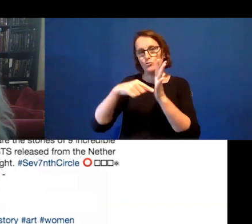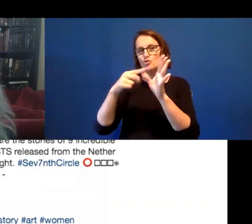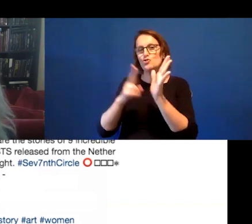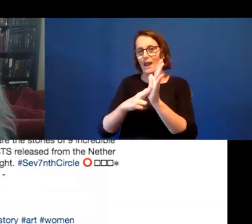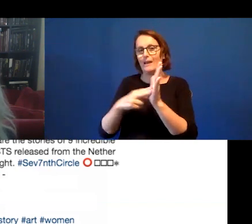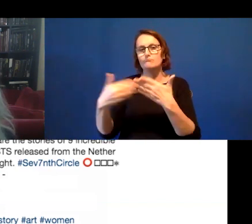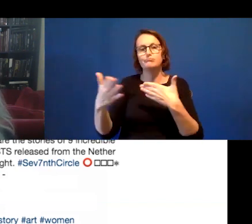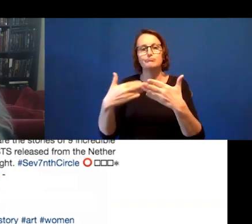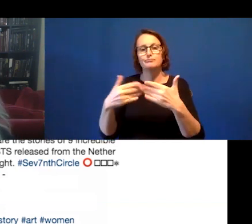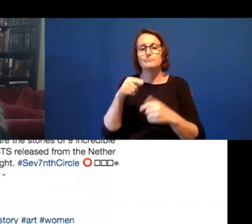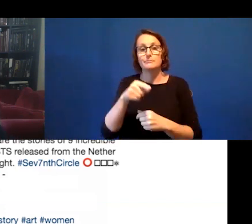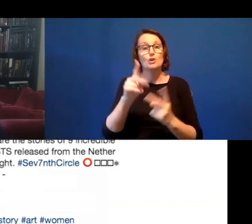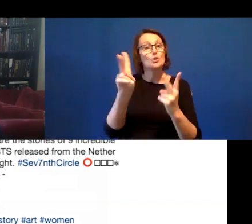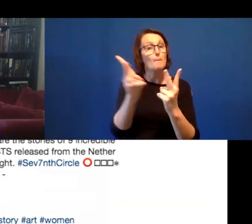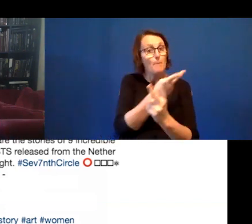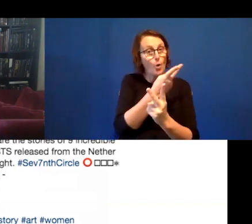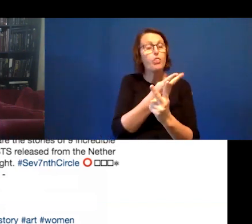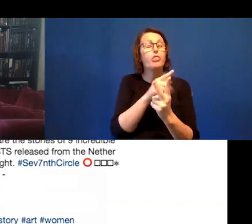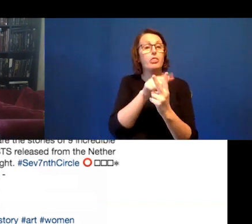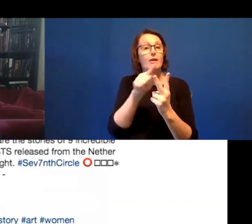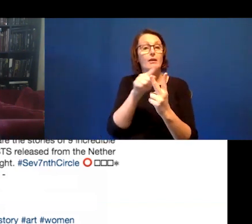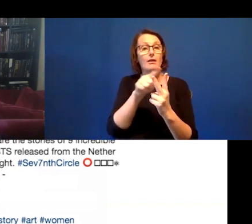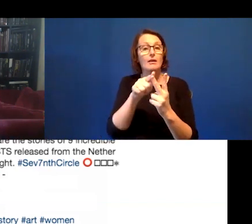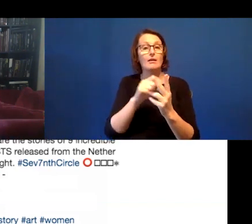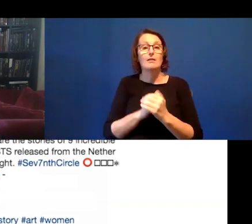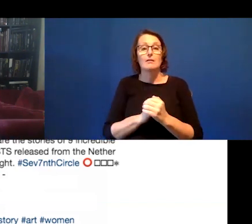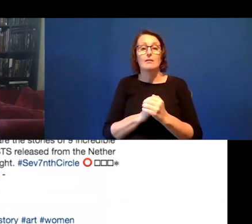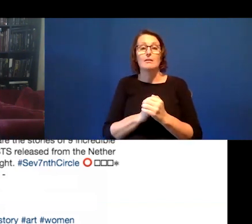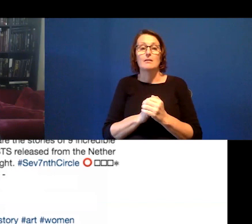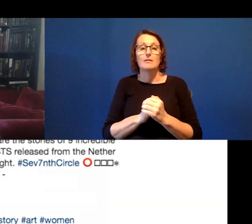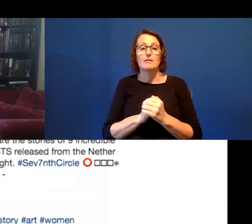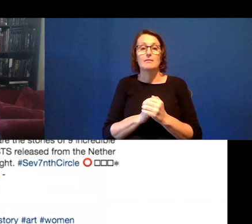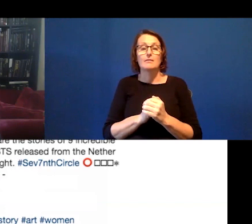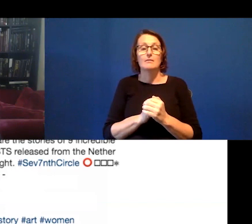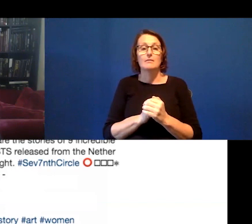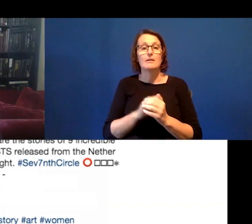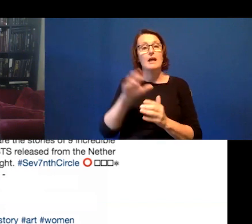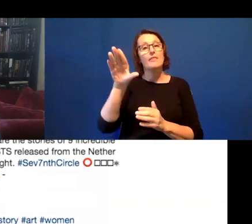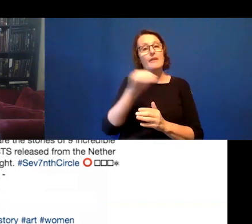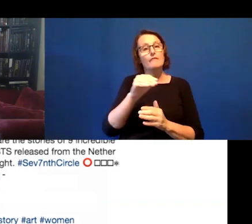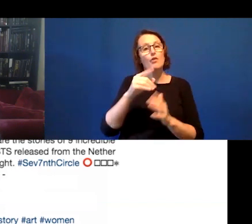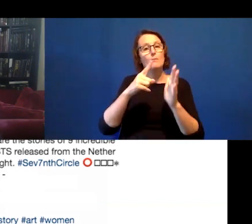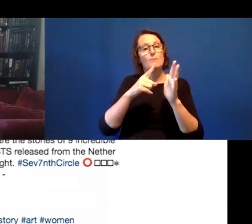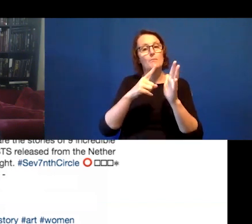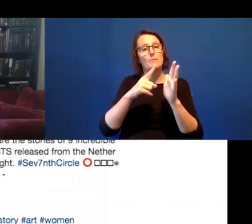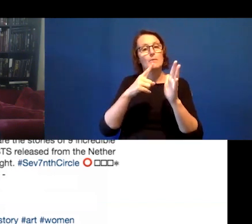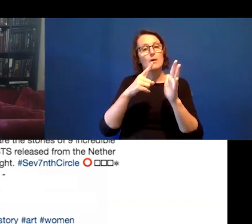Both are from alternate reality gaming backgrounds, which is not